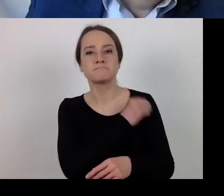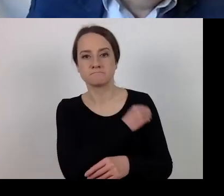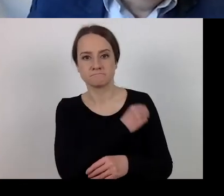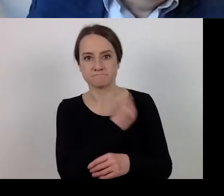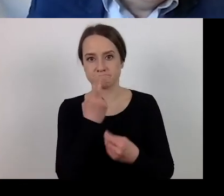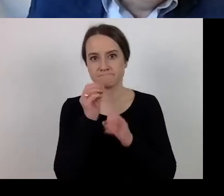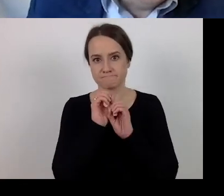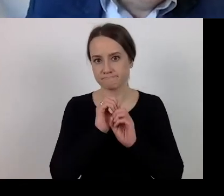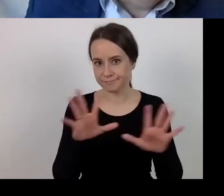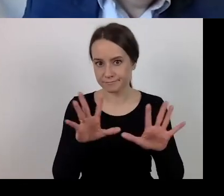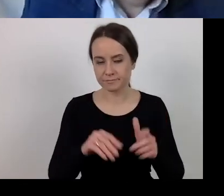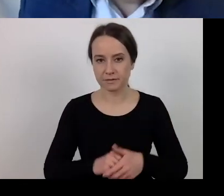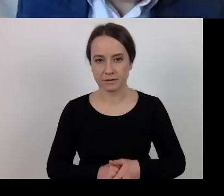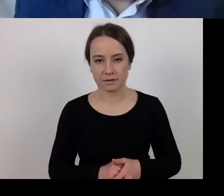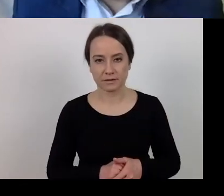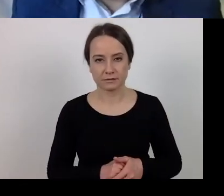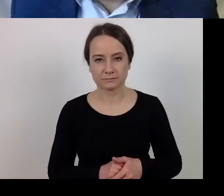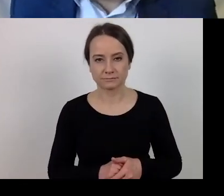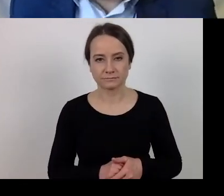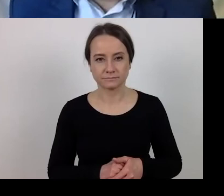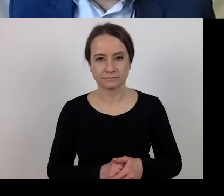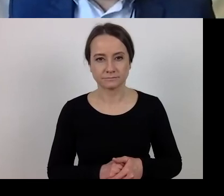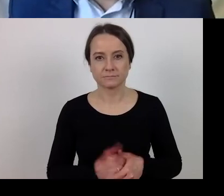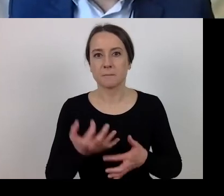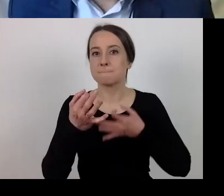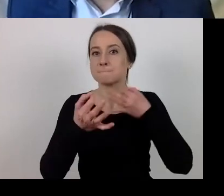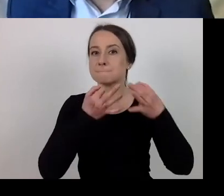which I have shown you in the form of questions, slides.